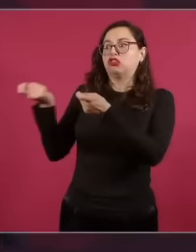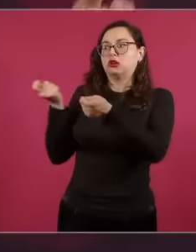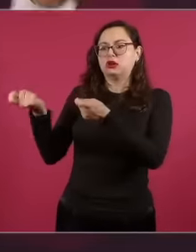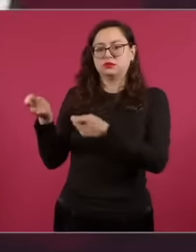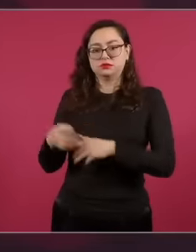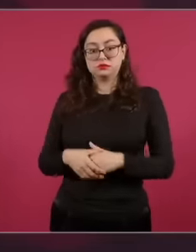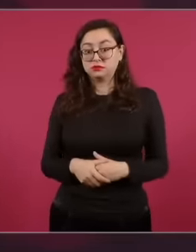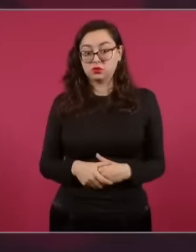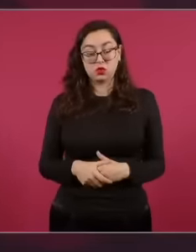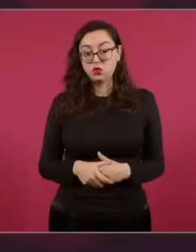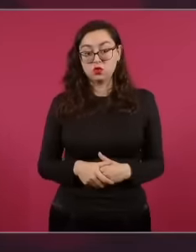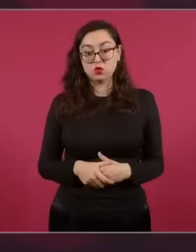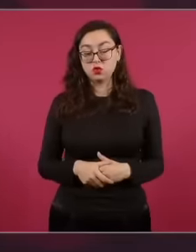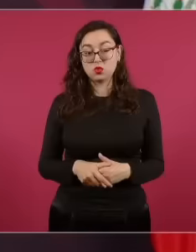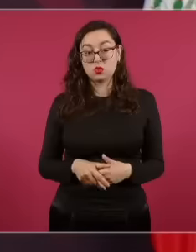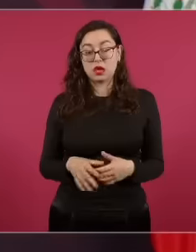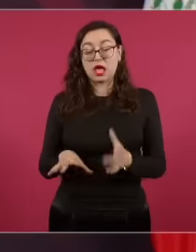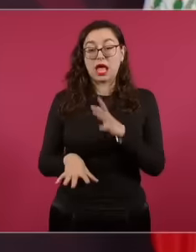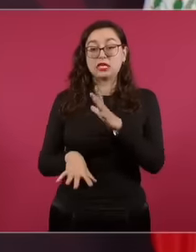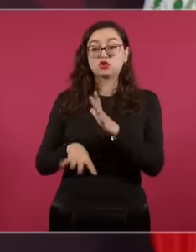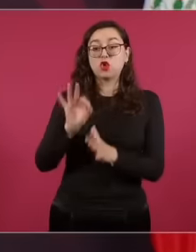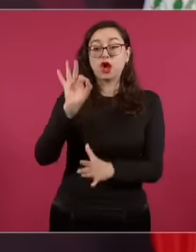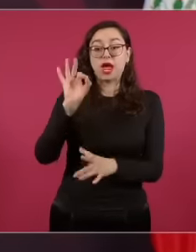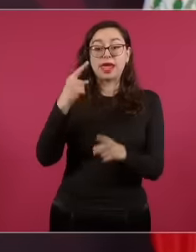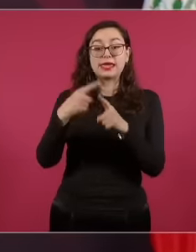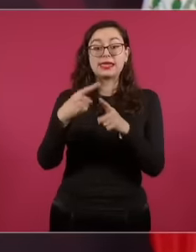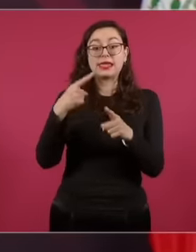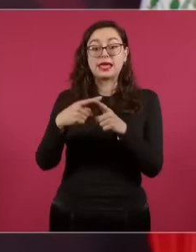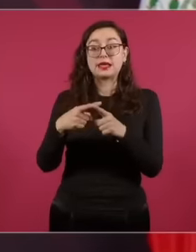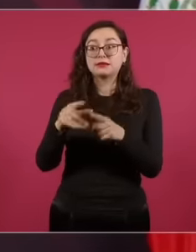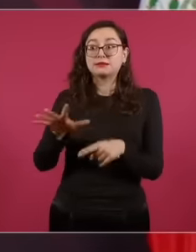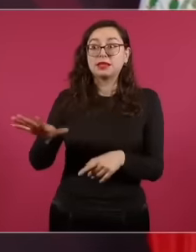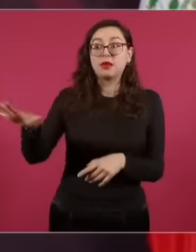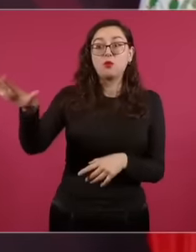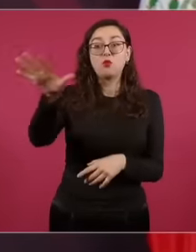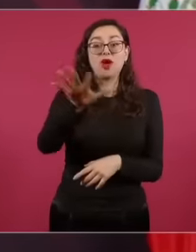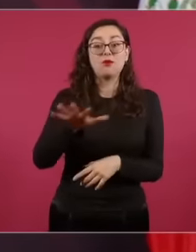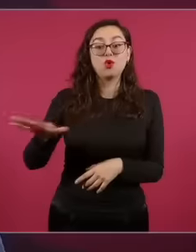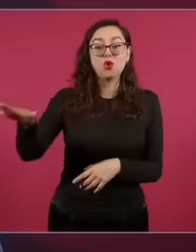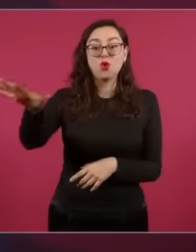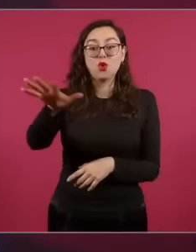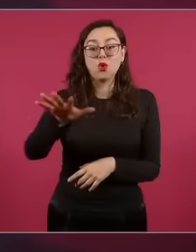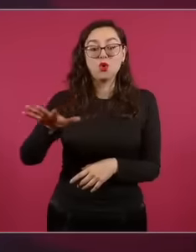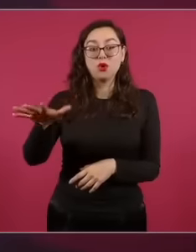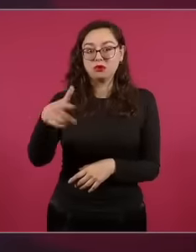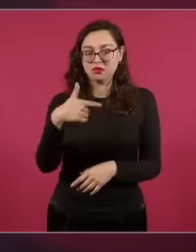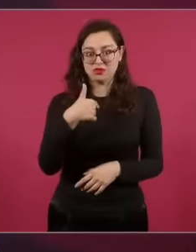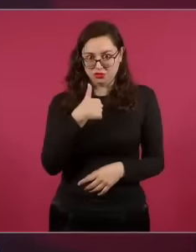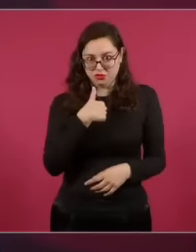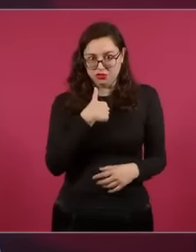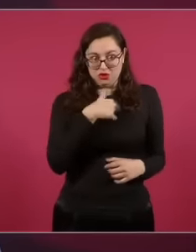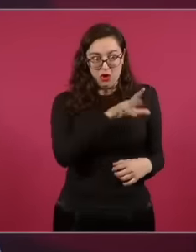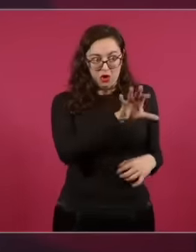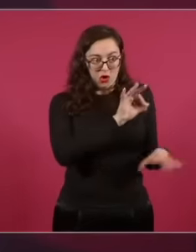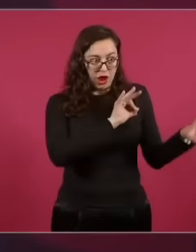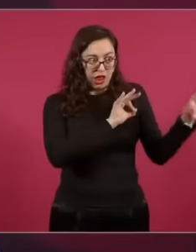to be control by the people. I am not going to appoint the judges, the magistrates,